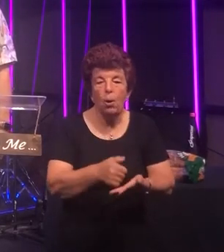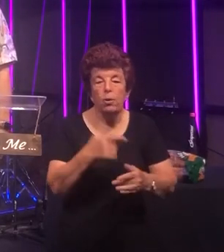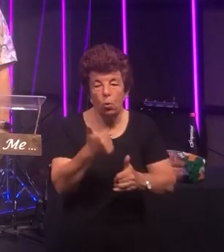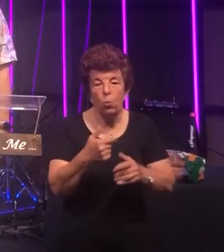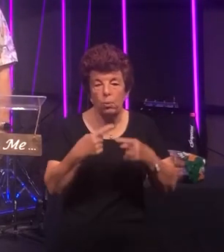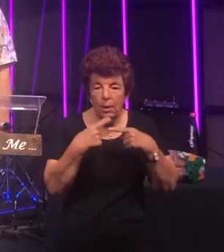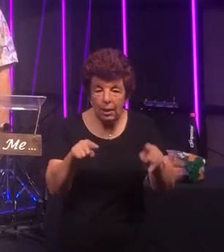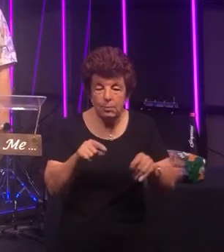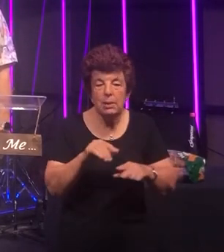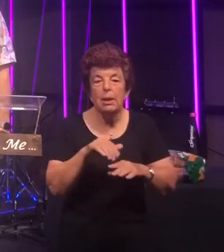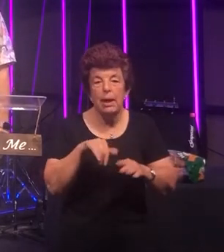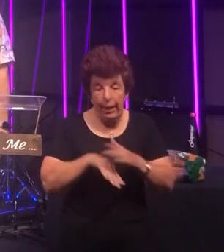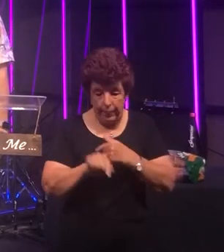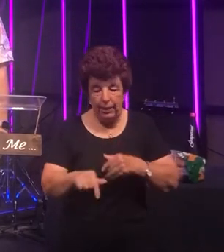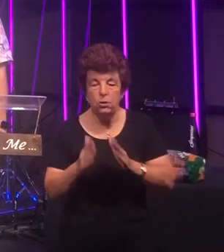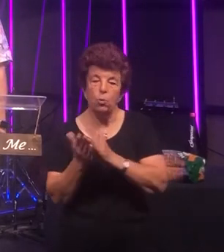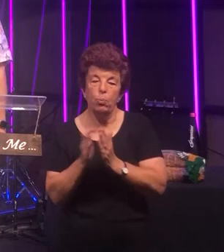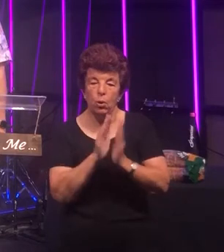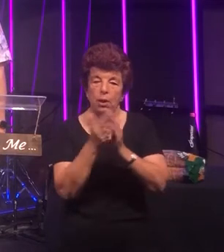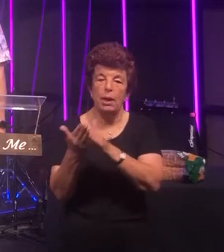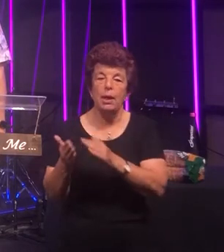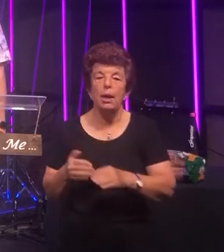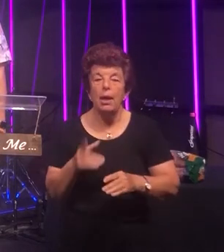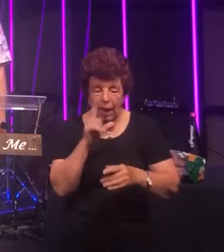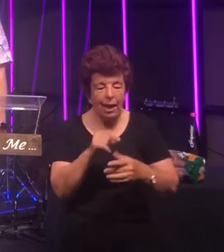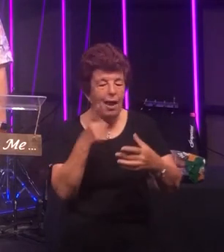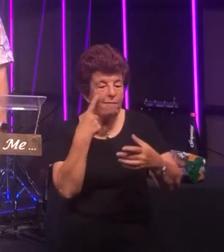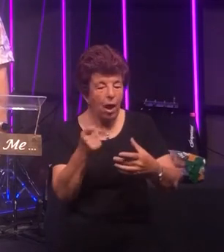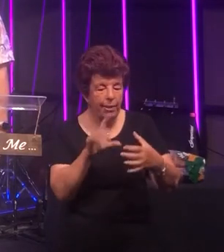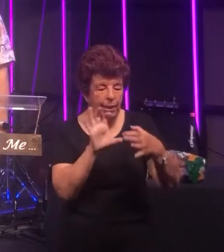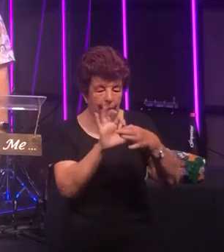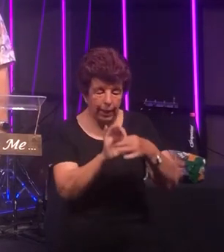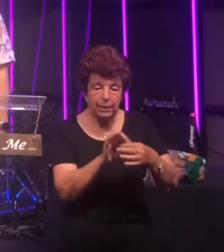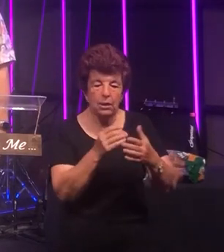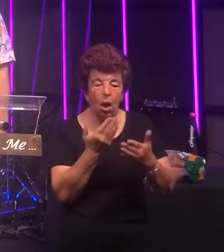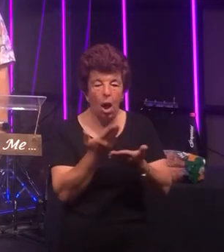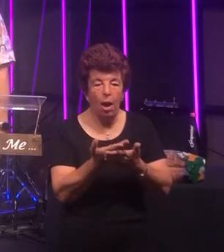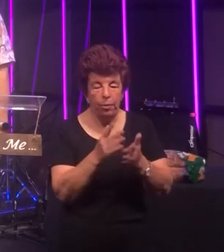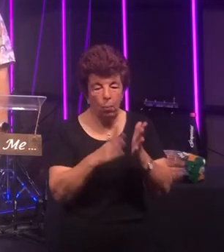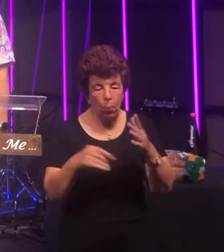community you can find those links online on the website they're there as